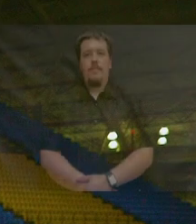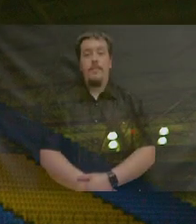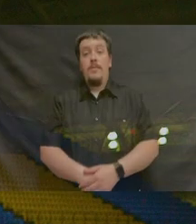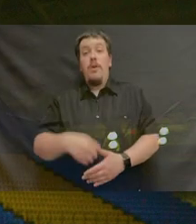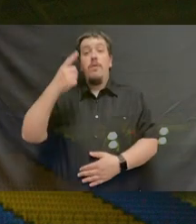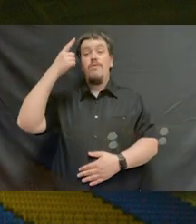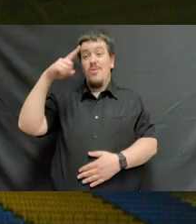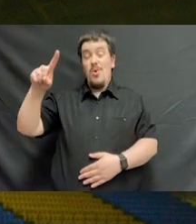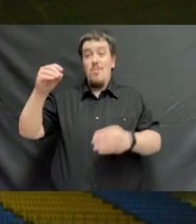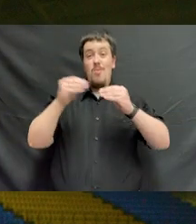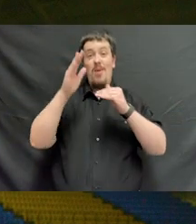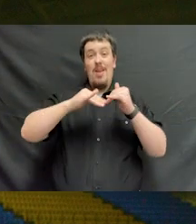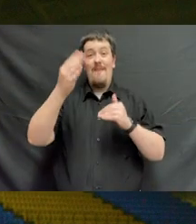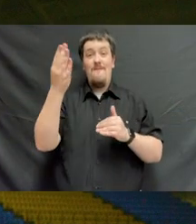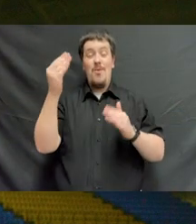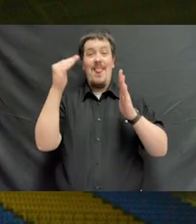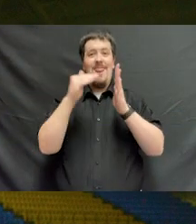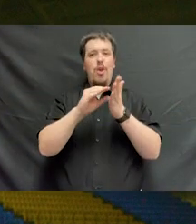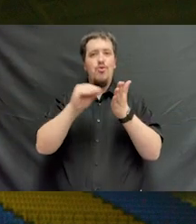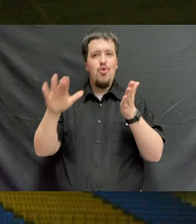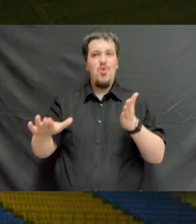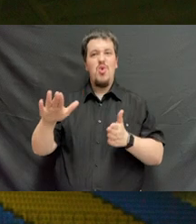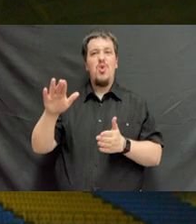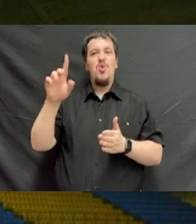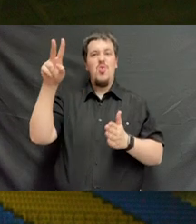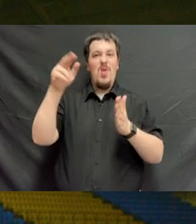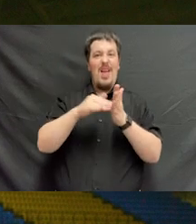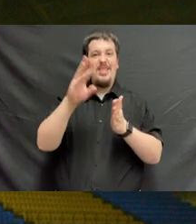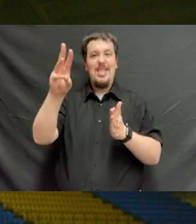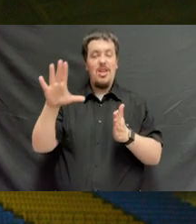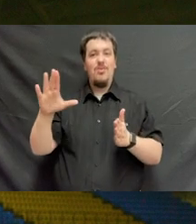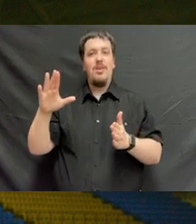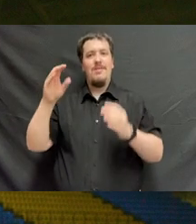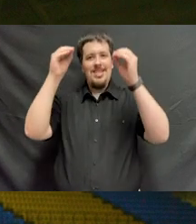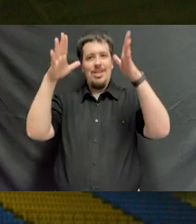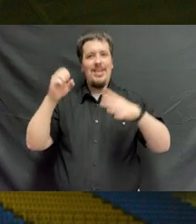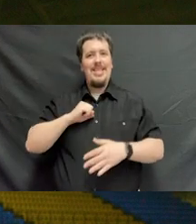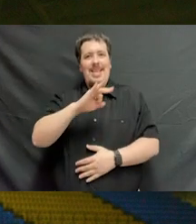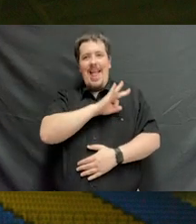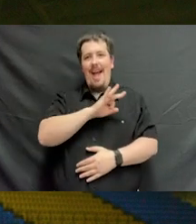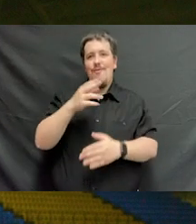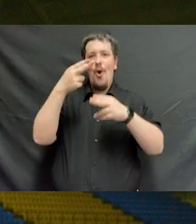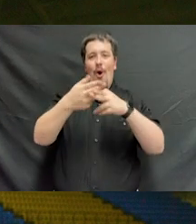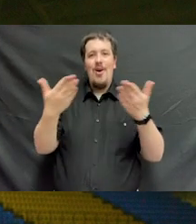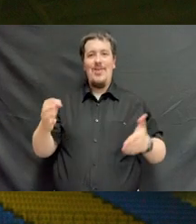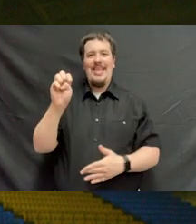On behalf of the more than 14,000 students and 2,600 faculty and staff who call East Tennessee State University home,